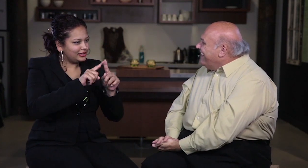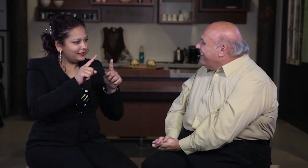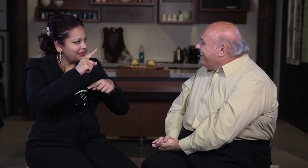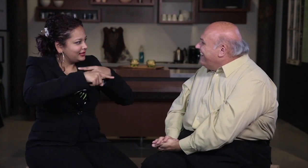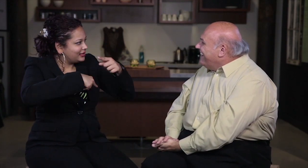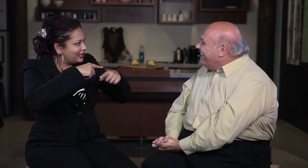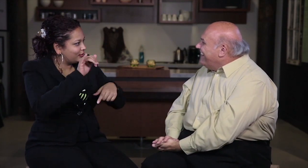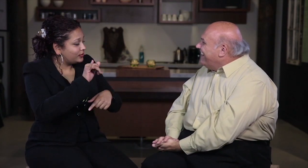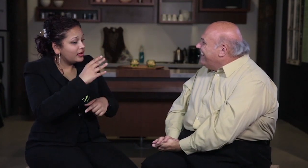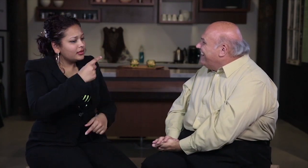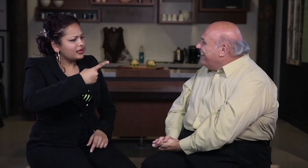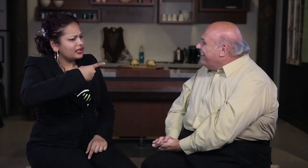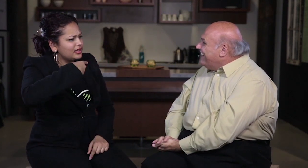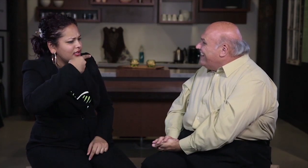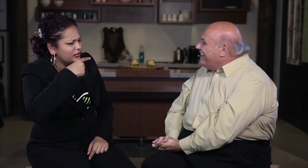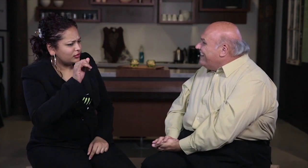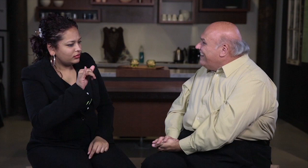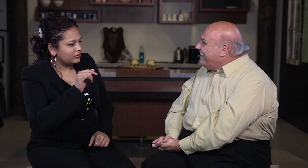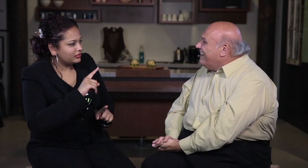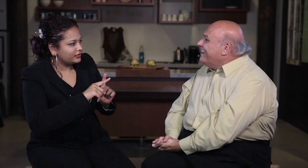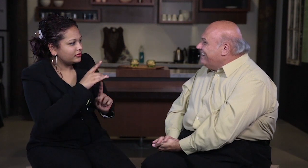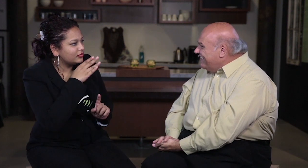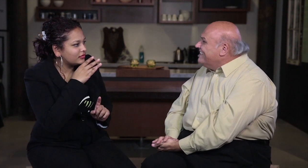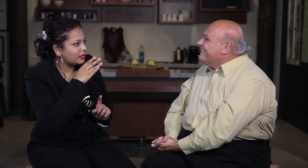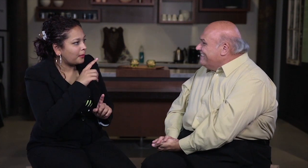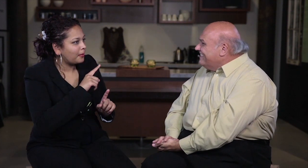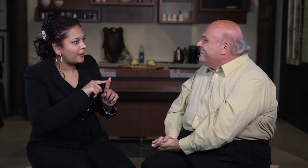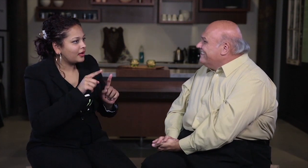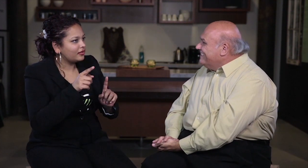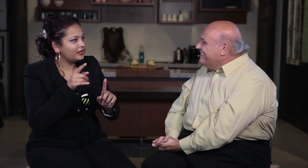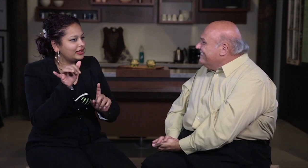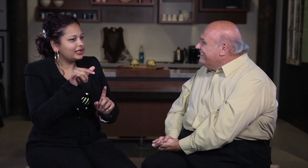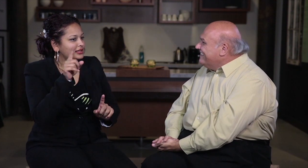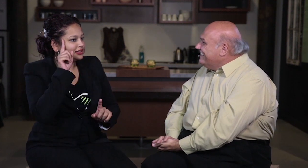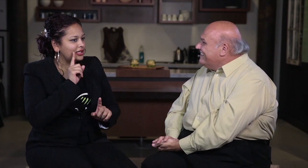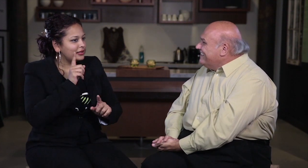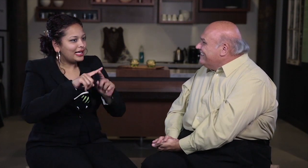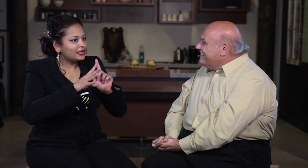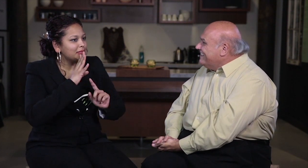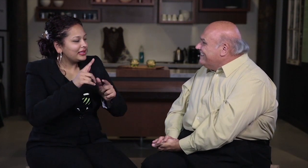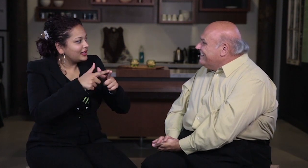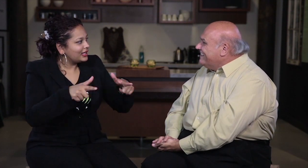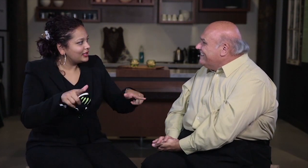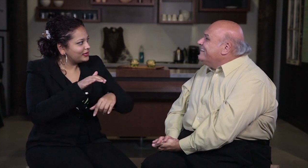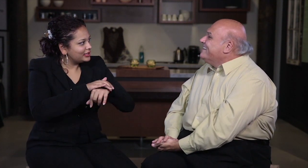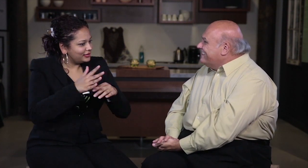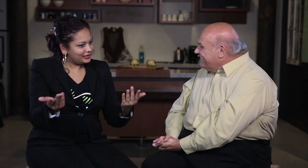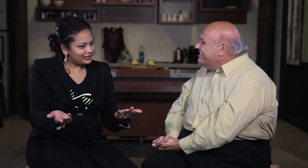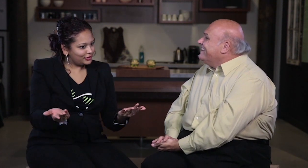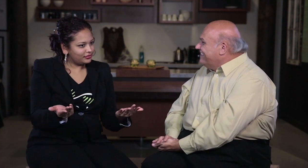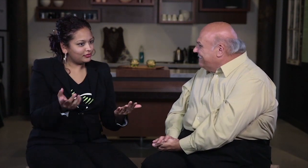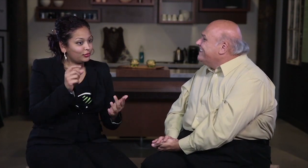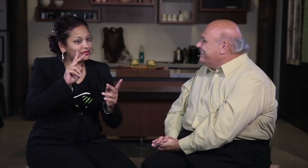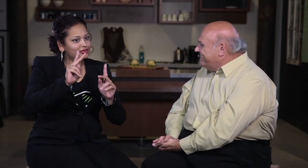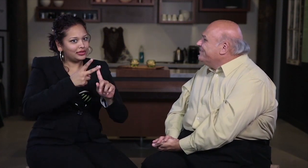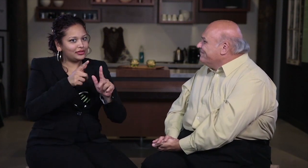also challenging trying to understand different signs and hearing people try to place their orders. Just like some Deaf people can't speak English, hearing people try to communicate, it's terrific learning